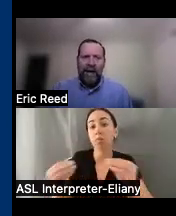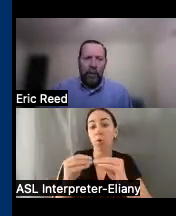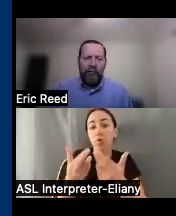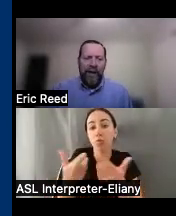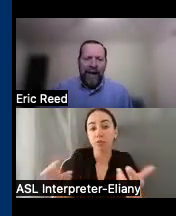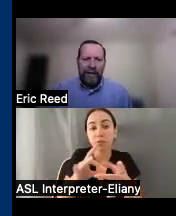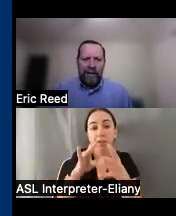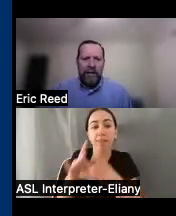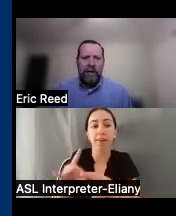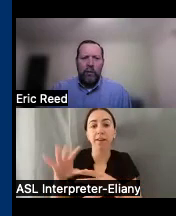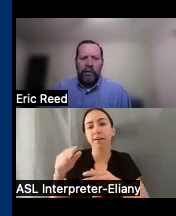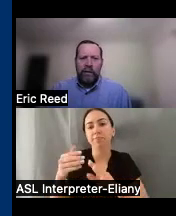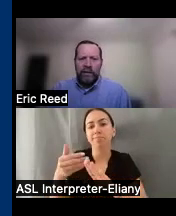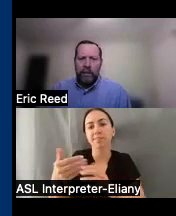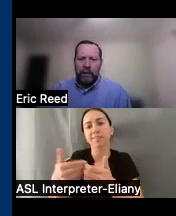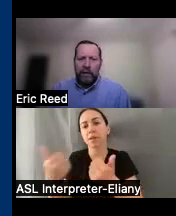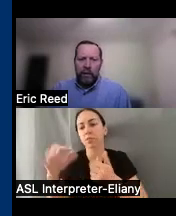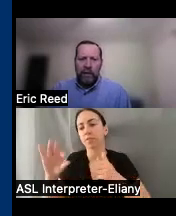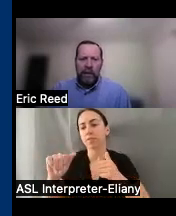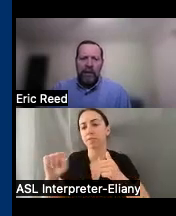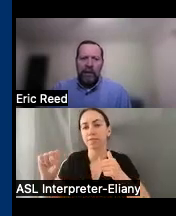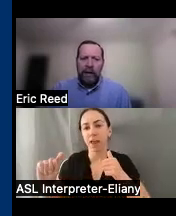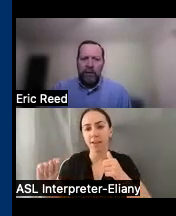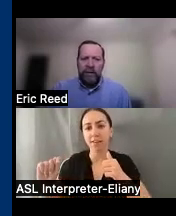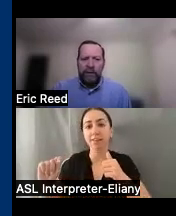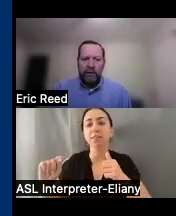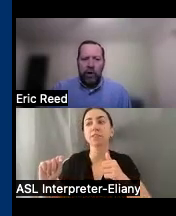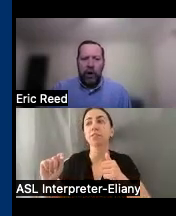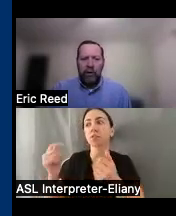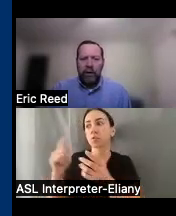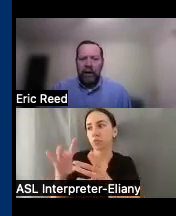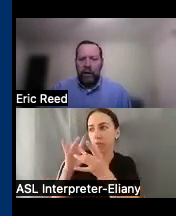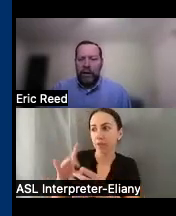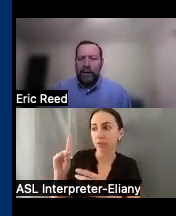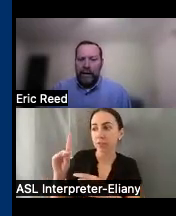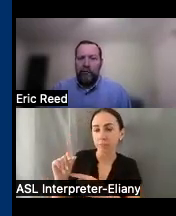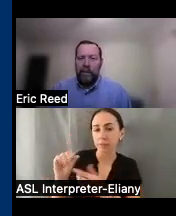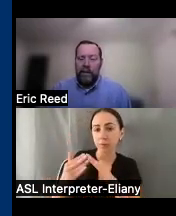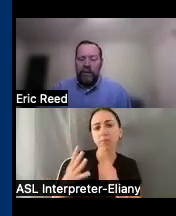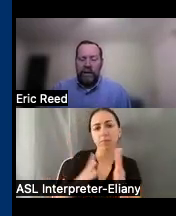of what fast does within the disability Community just give us a call our contact information is